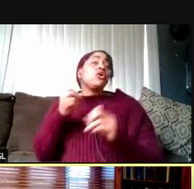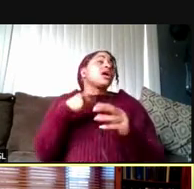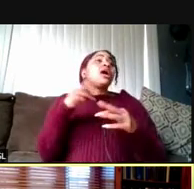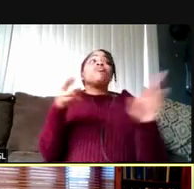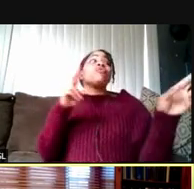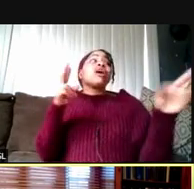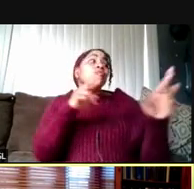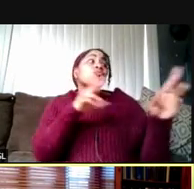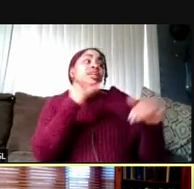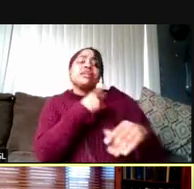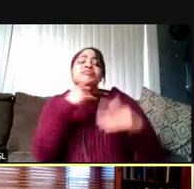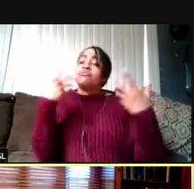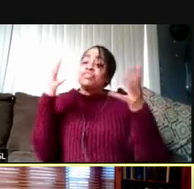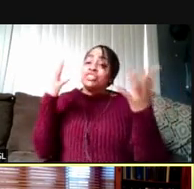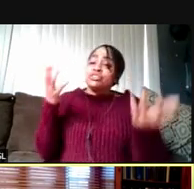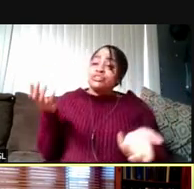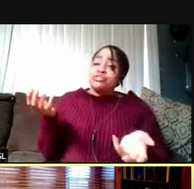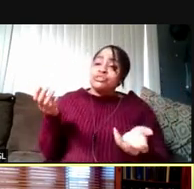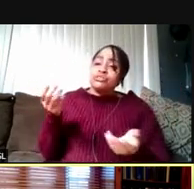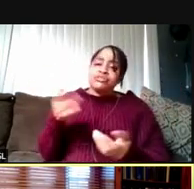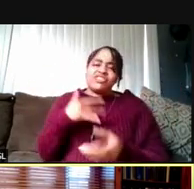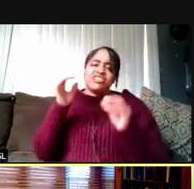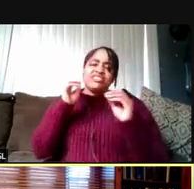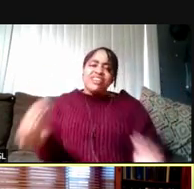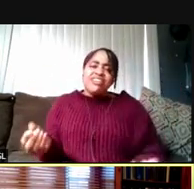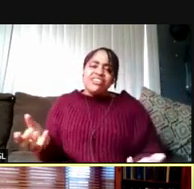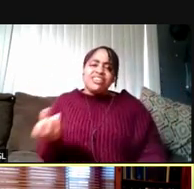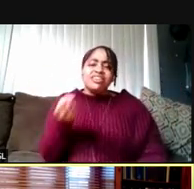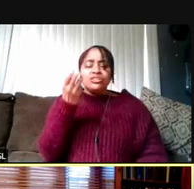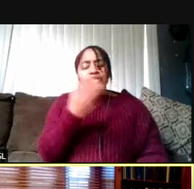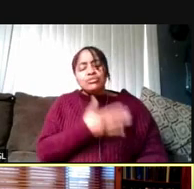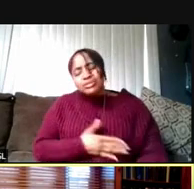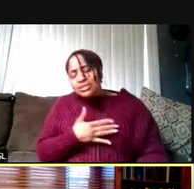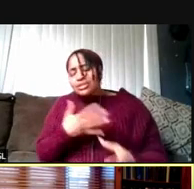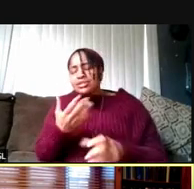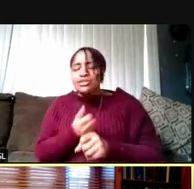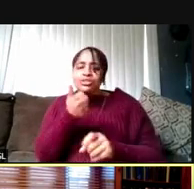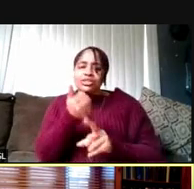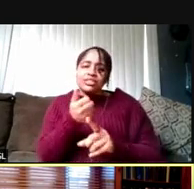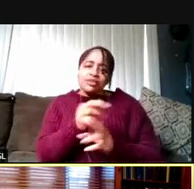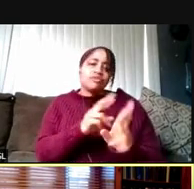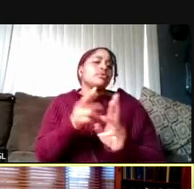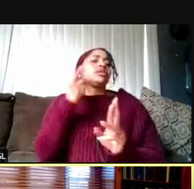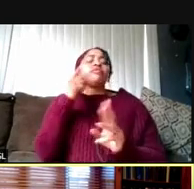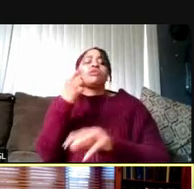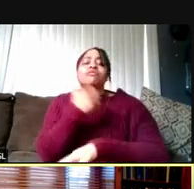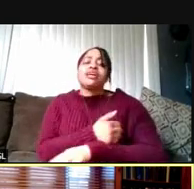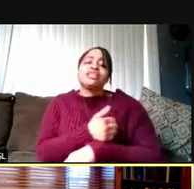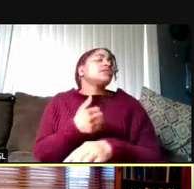And they say, "Okay, you're finished." And so please get yourself in the queue for vaccination. It's the best thing you can do for yourselves